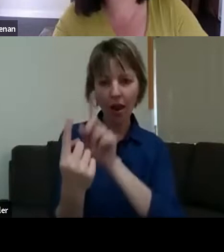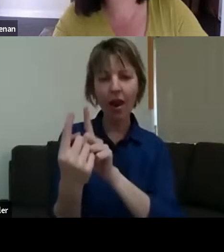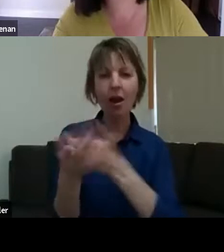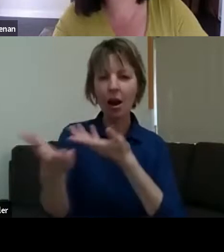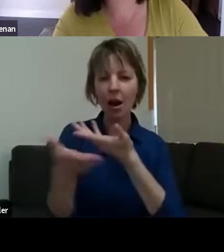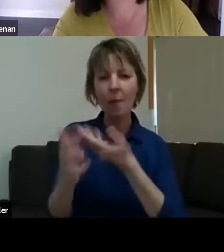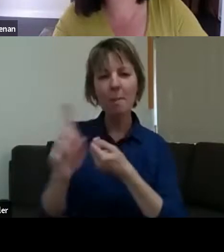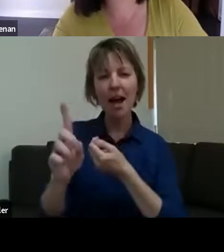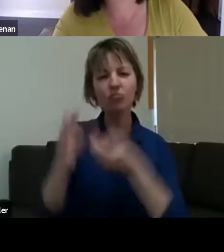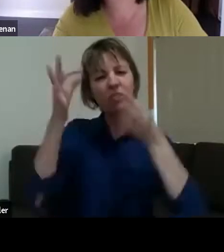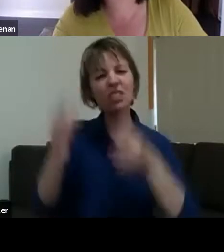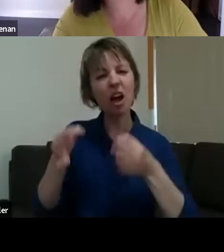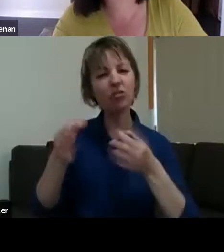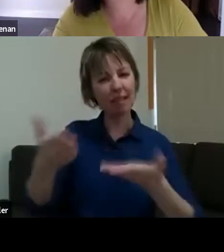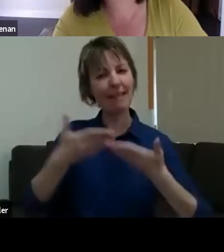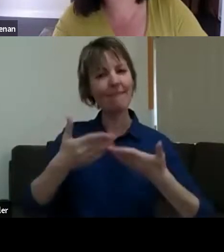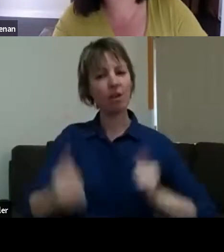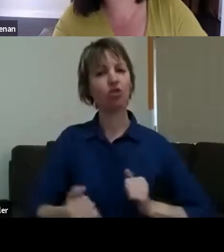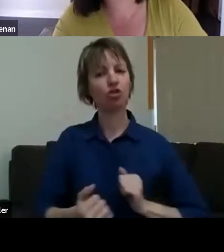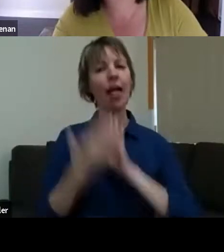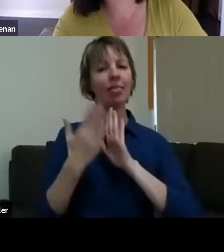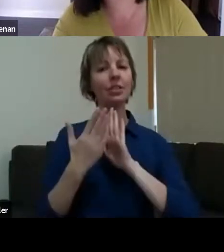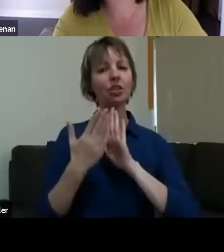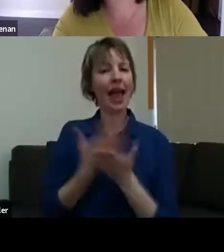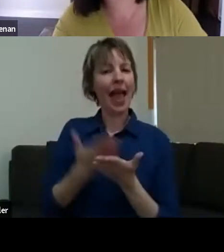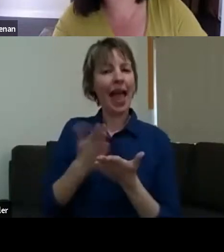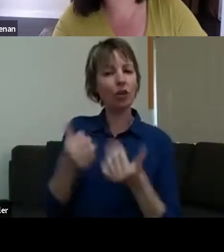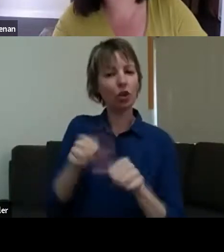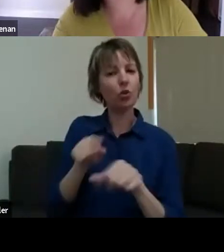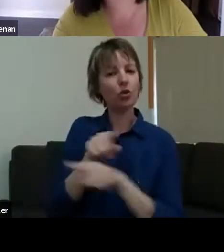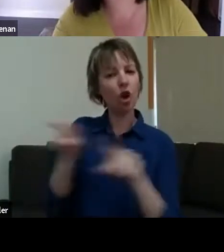ourselves the challenge of applying those principles as kind of broad